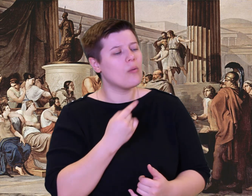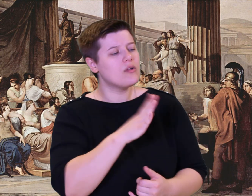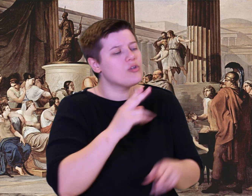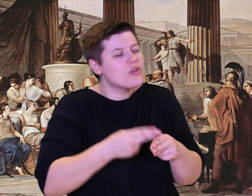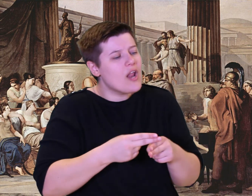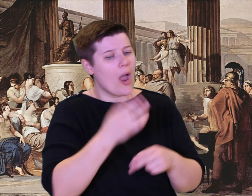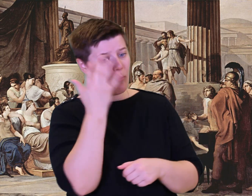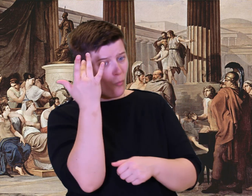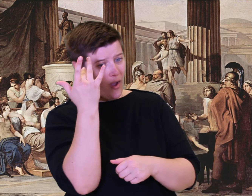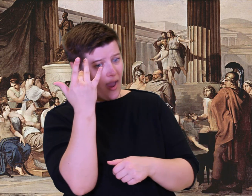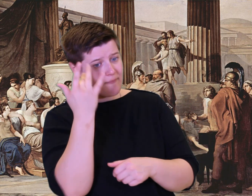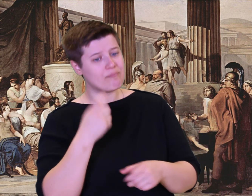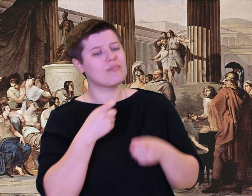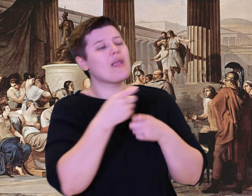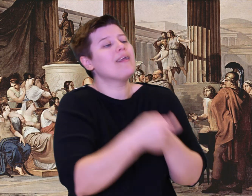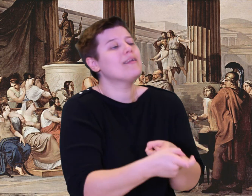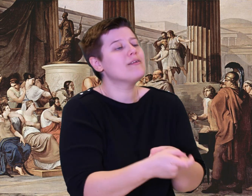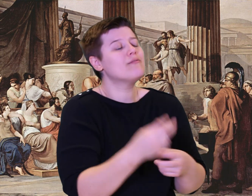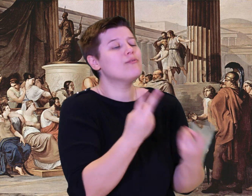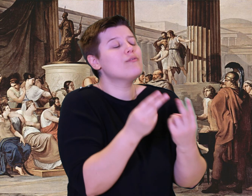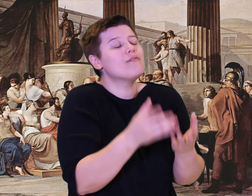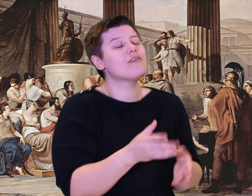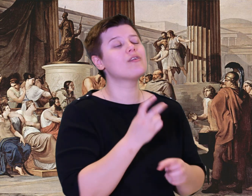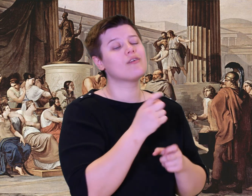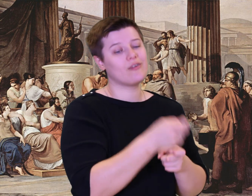you shall like.